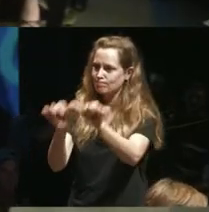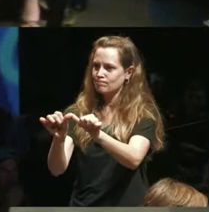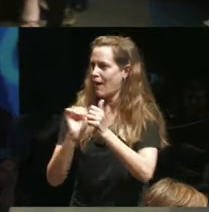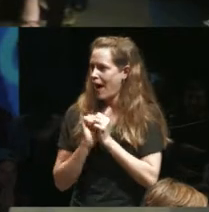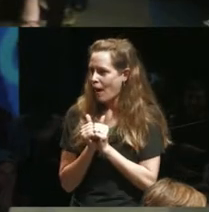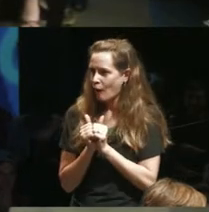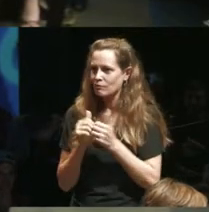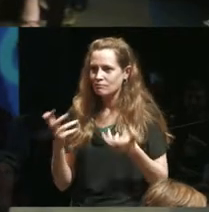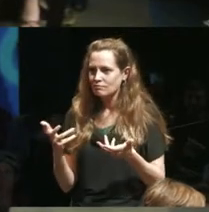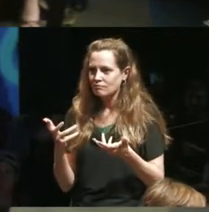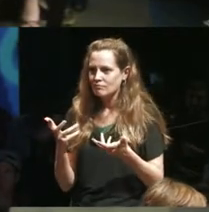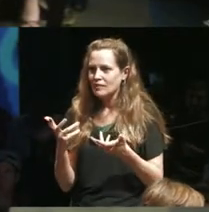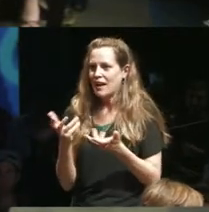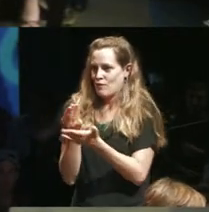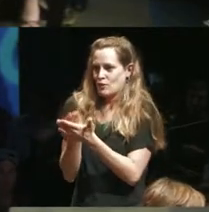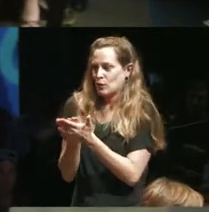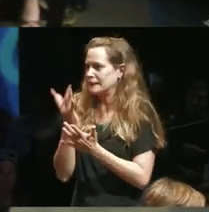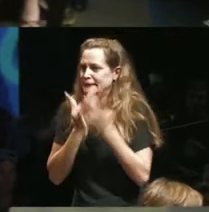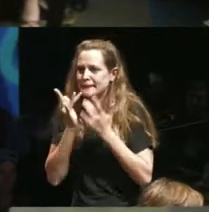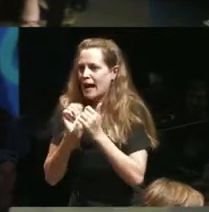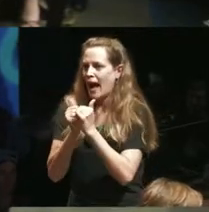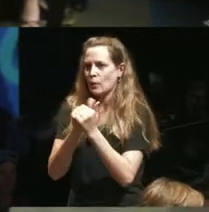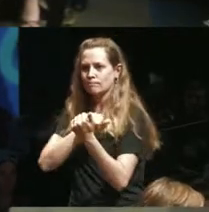do we address the scarcity of resources and how do we make sure that we get